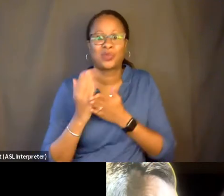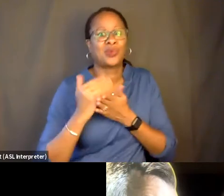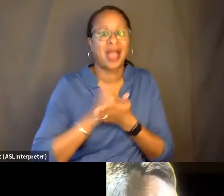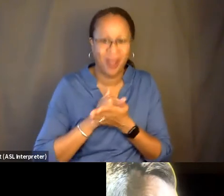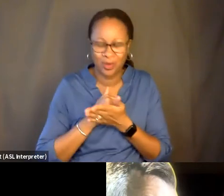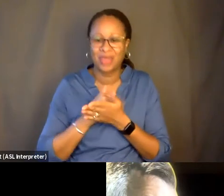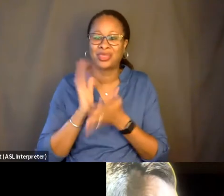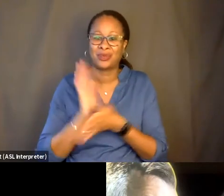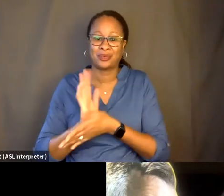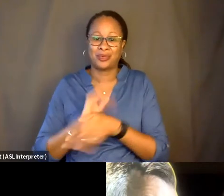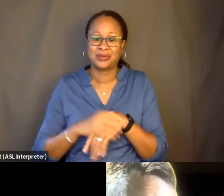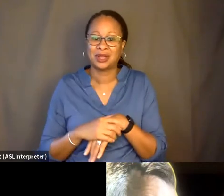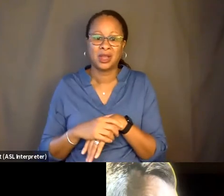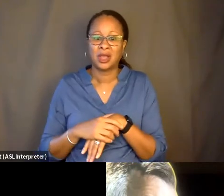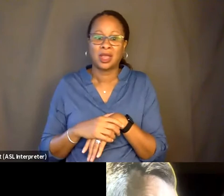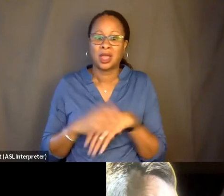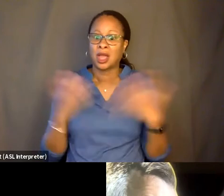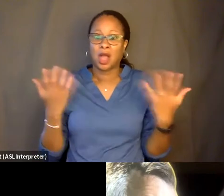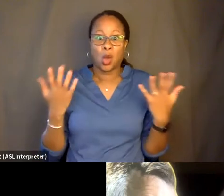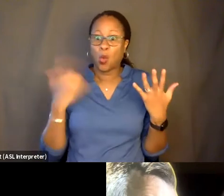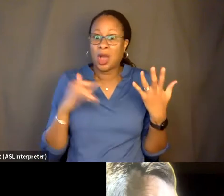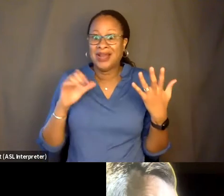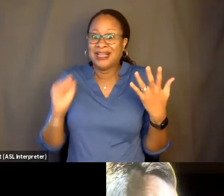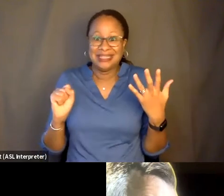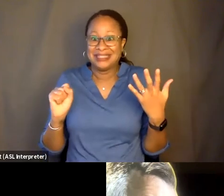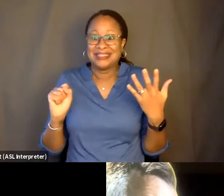Like what-- what is the tone of this?